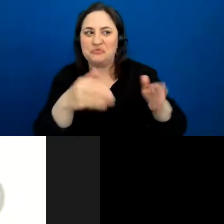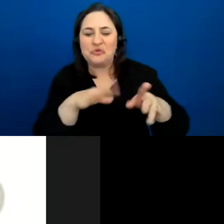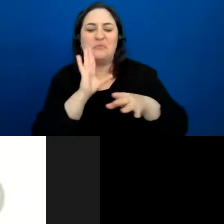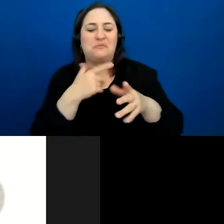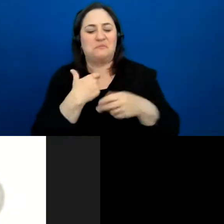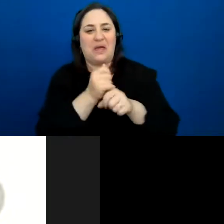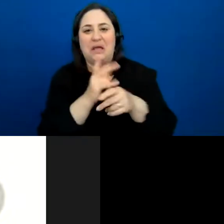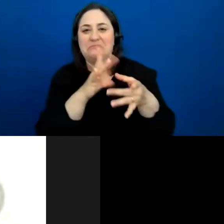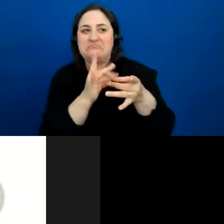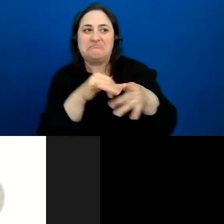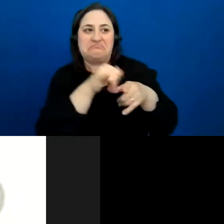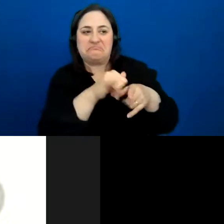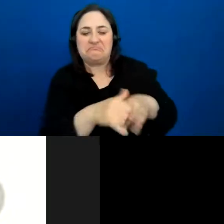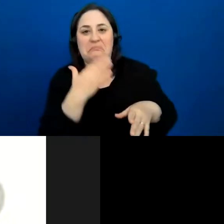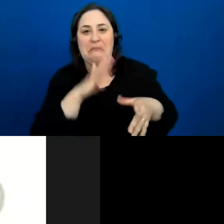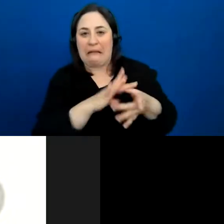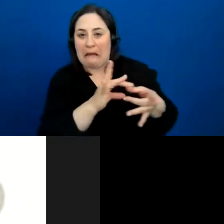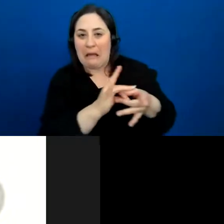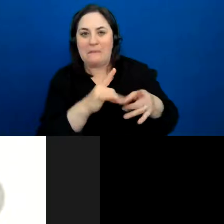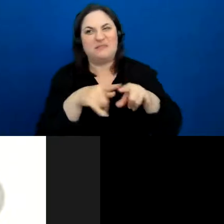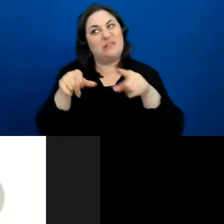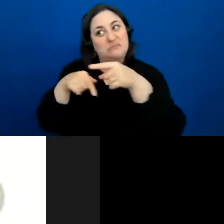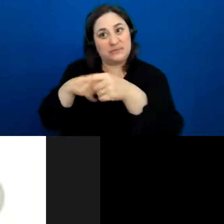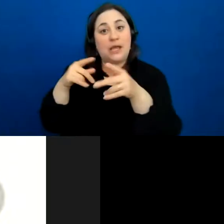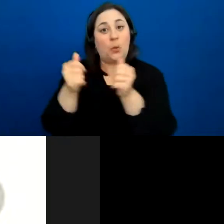can open the waiting room and let people in at the exact same time instead of having people